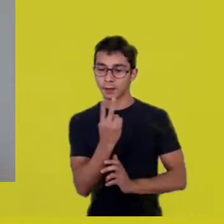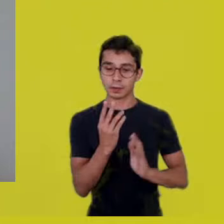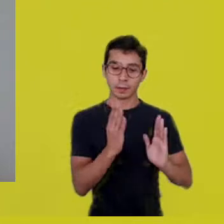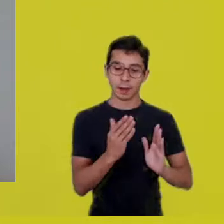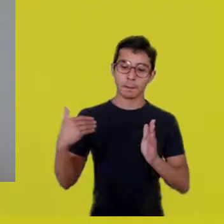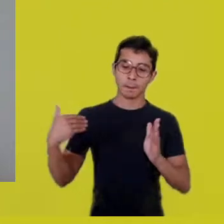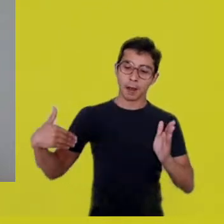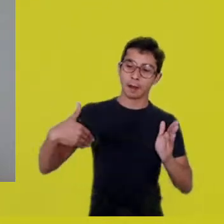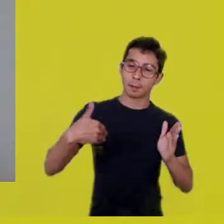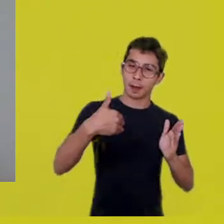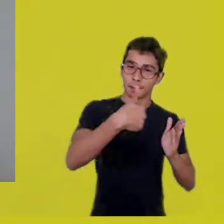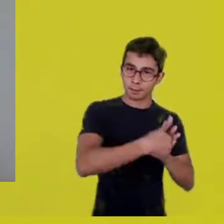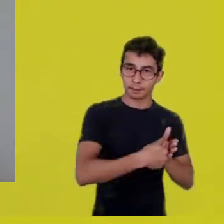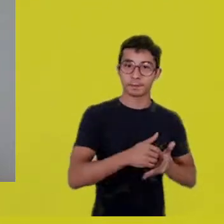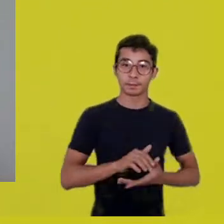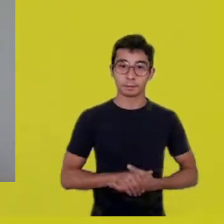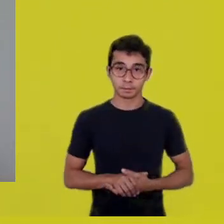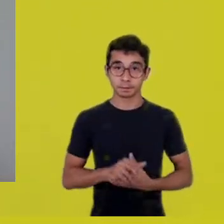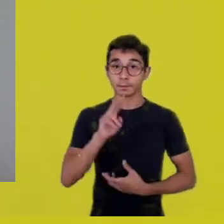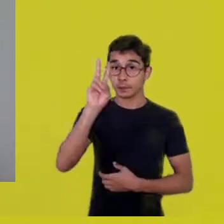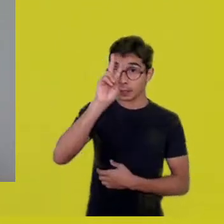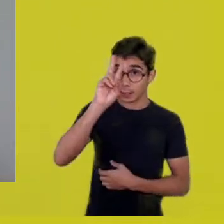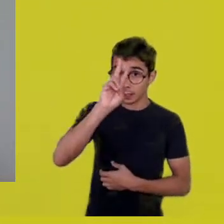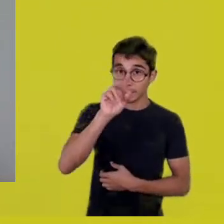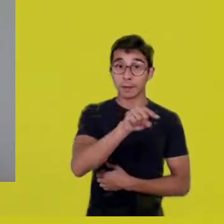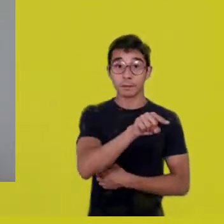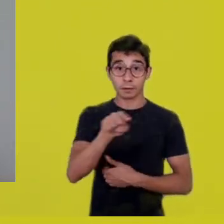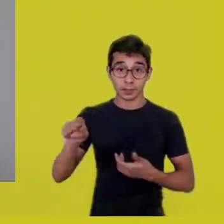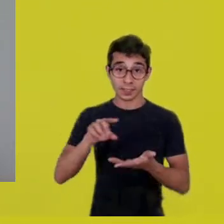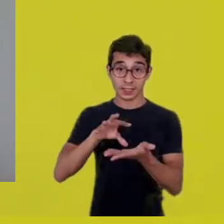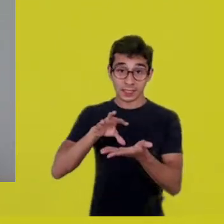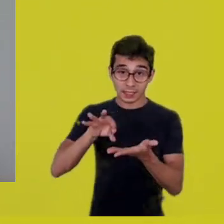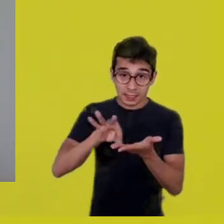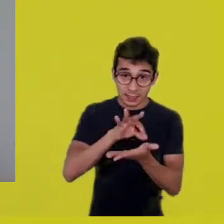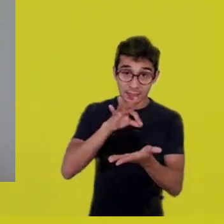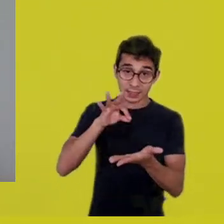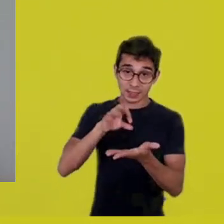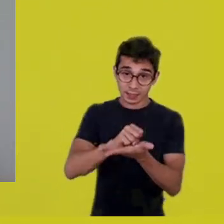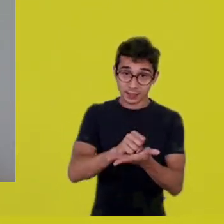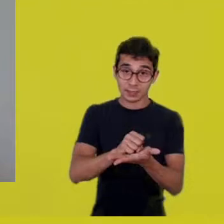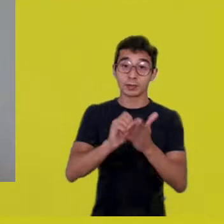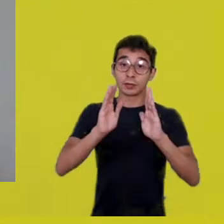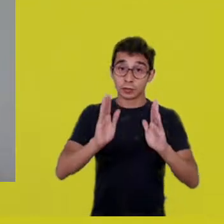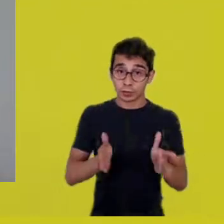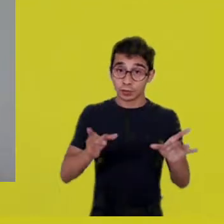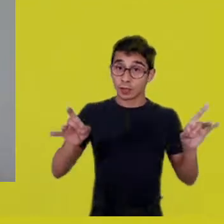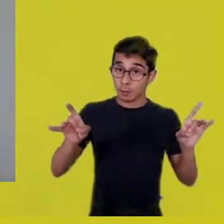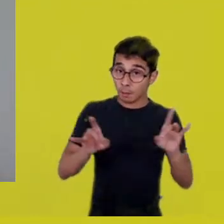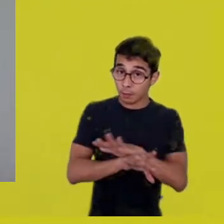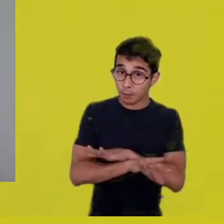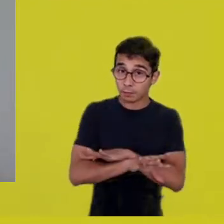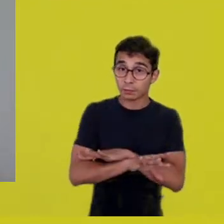We’d like to remind that those who signed up to be selected are required to attend Opening the Yards,